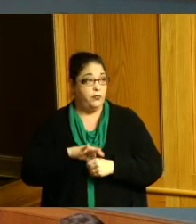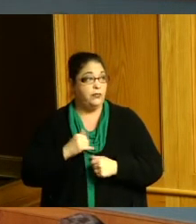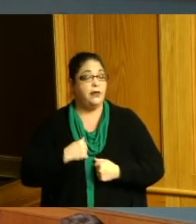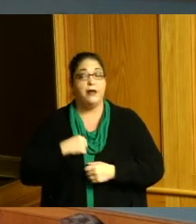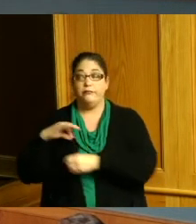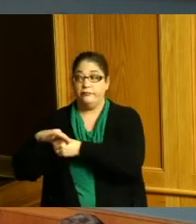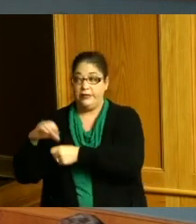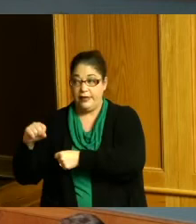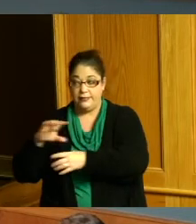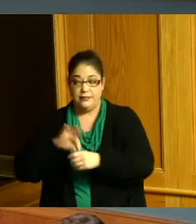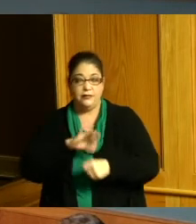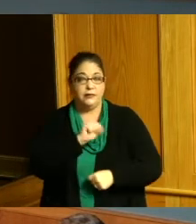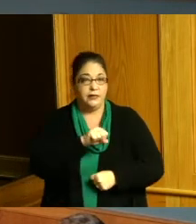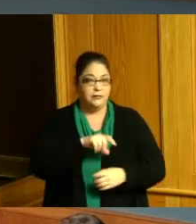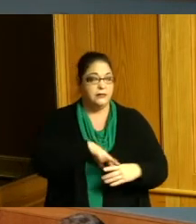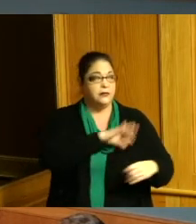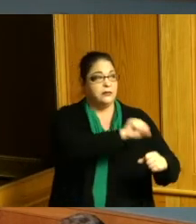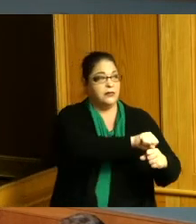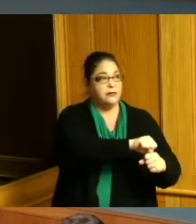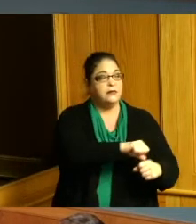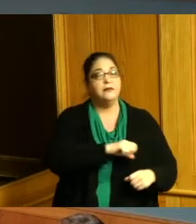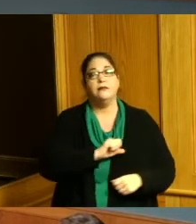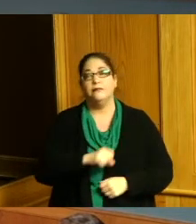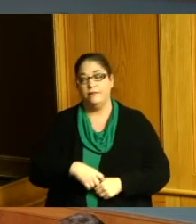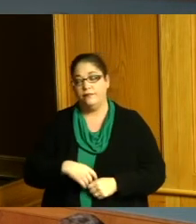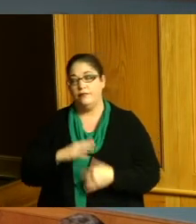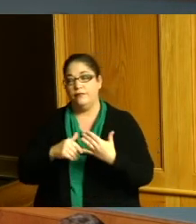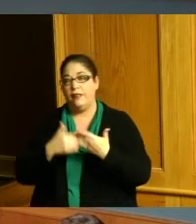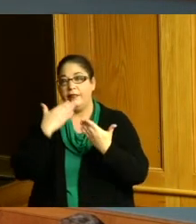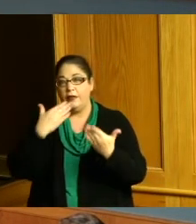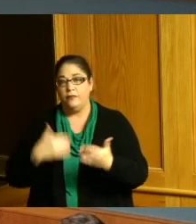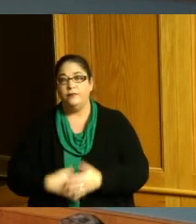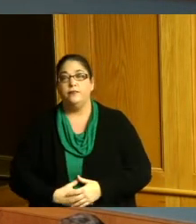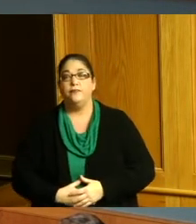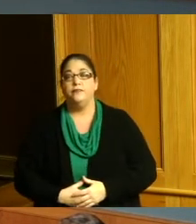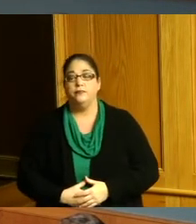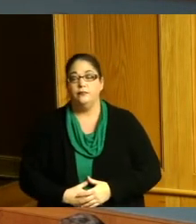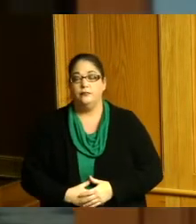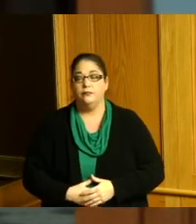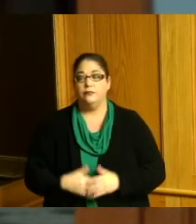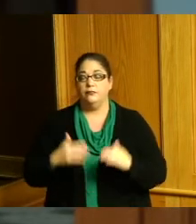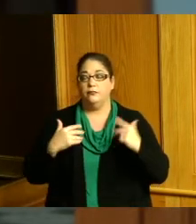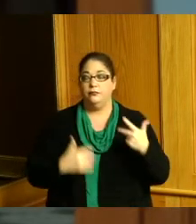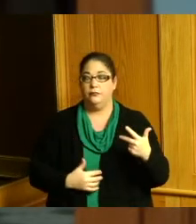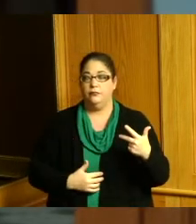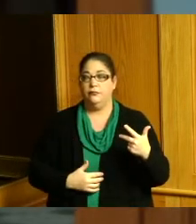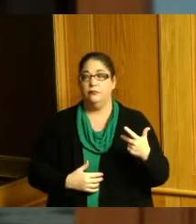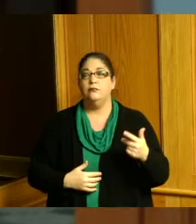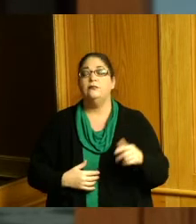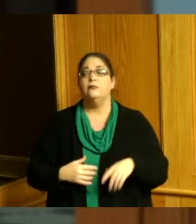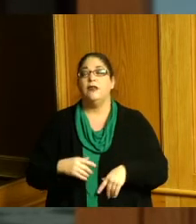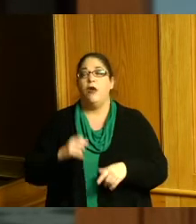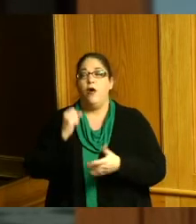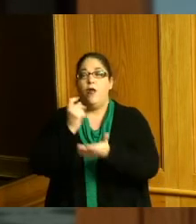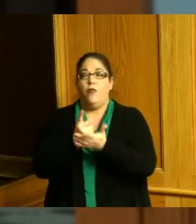Reece yes Commissioner Driehaus yes thank you item number three is a resolution authorizing the 2022